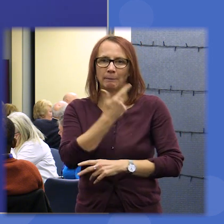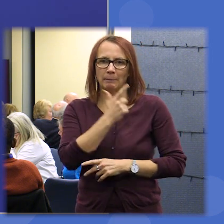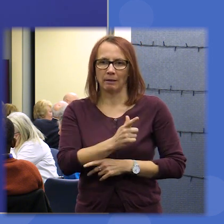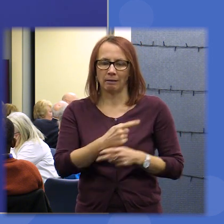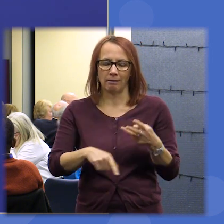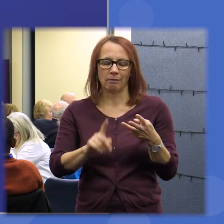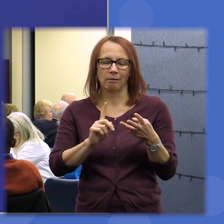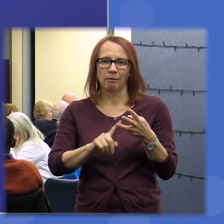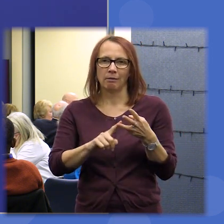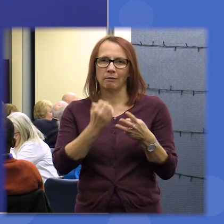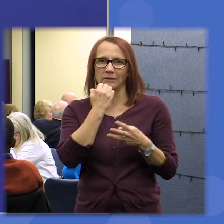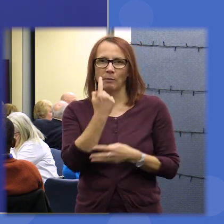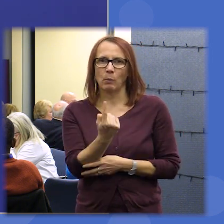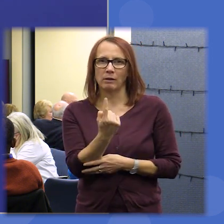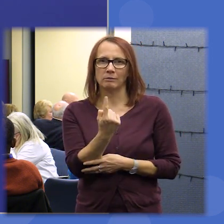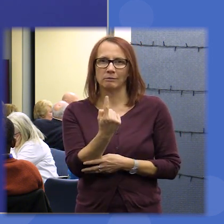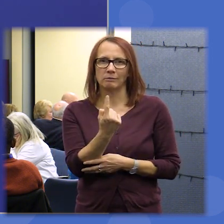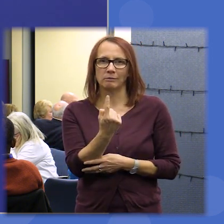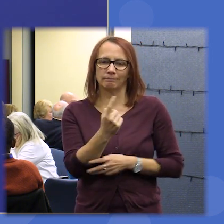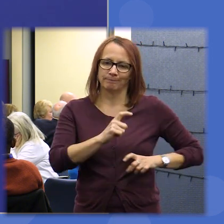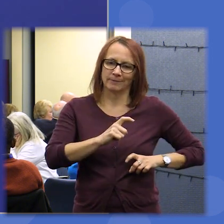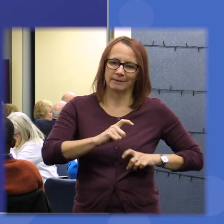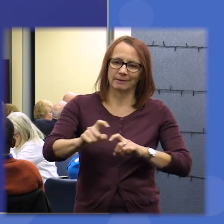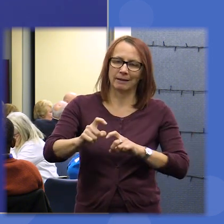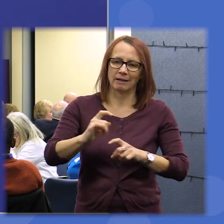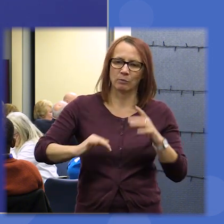one was number one where the sustainable society we're balanced and a vitamin